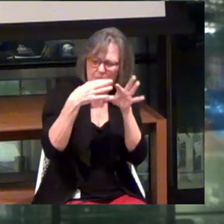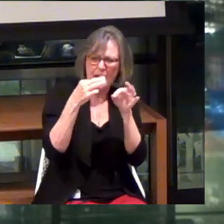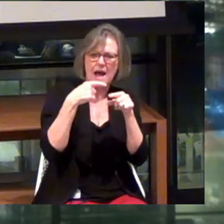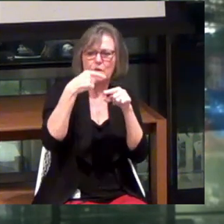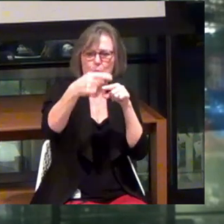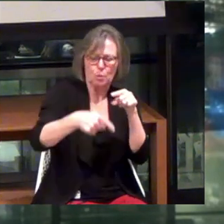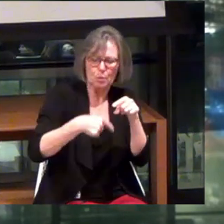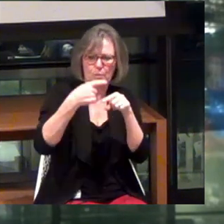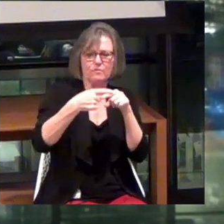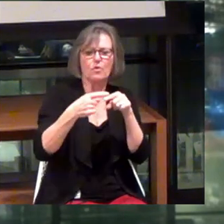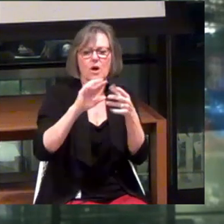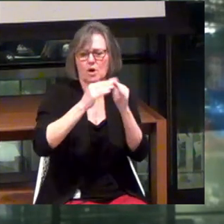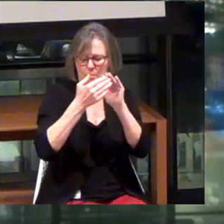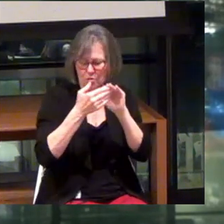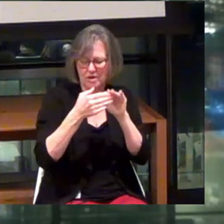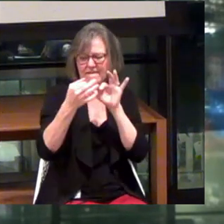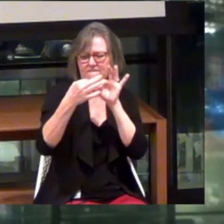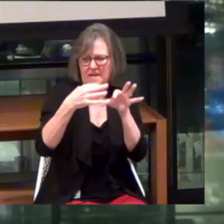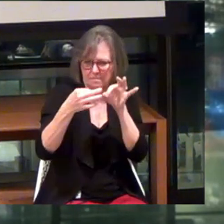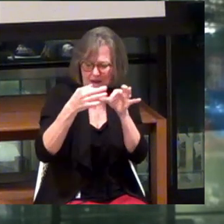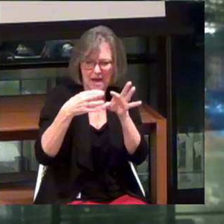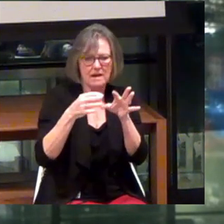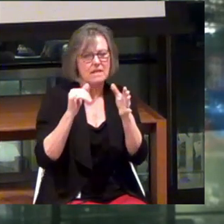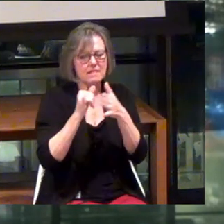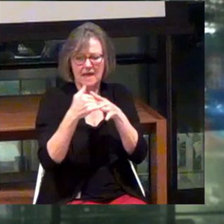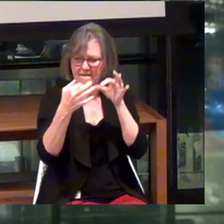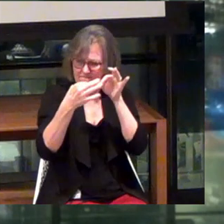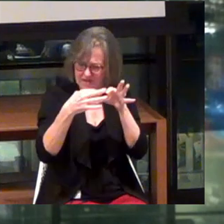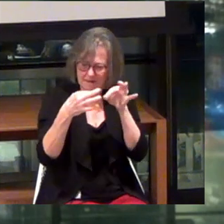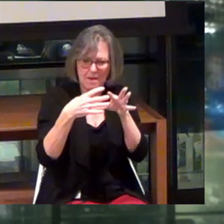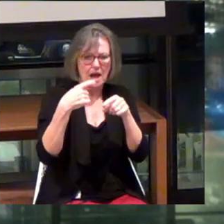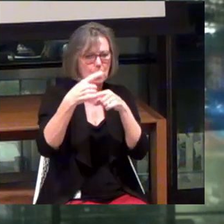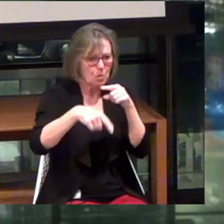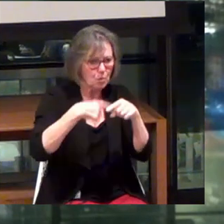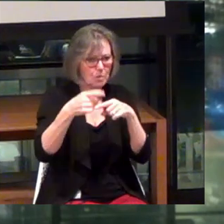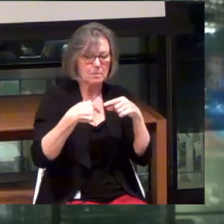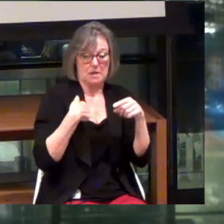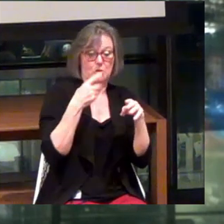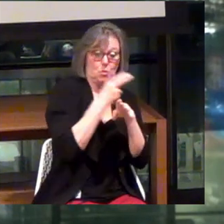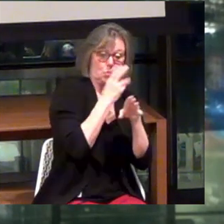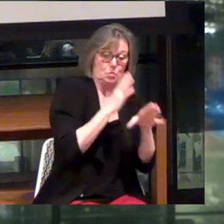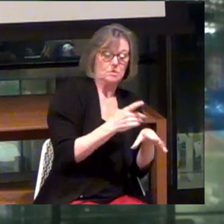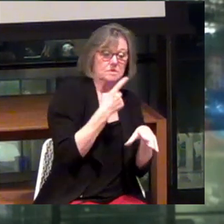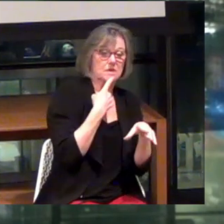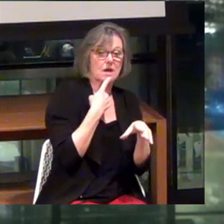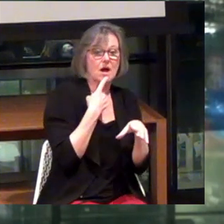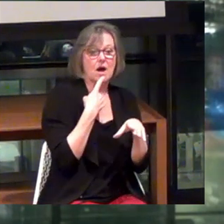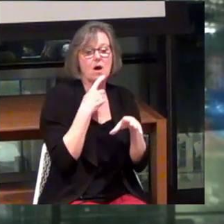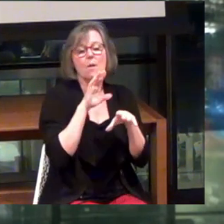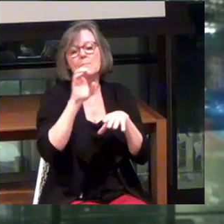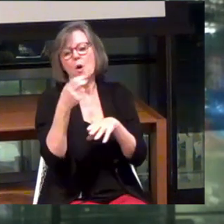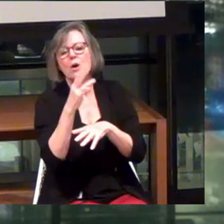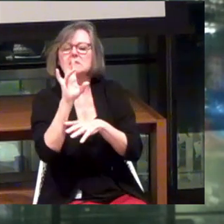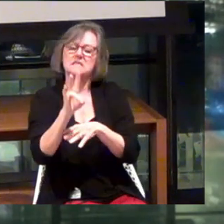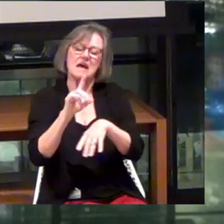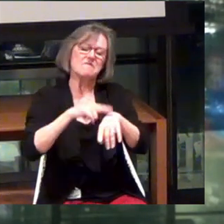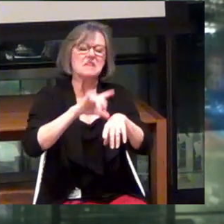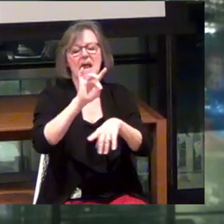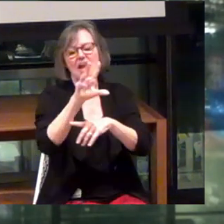our community. So that transparent feedback loop would enable me as a user to say: On March 7th, at 8:30,